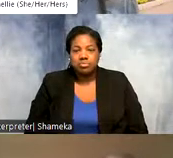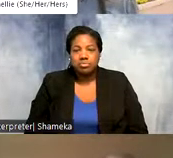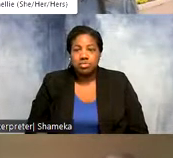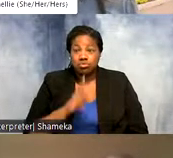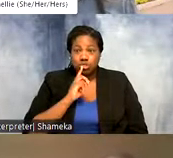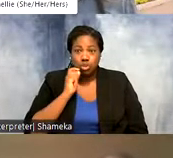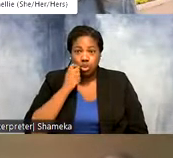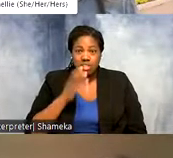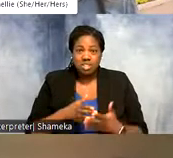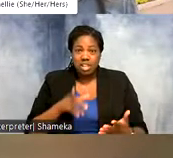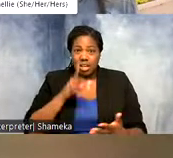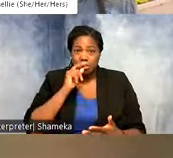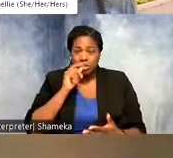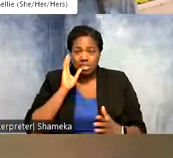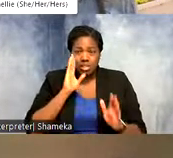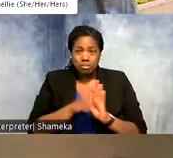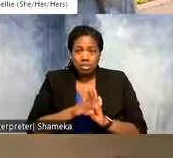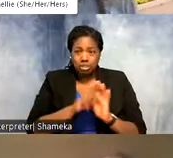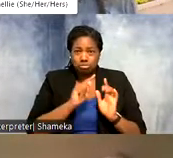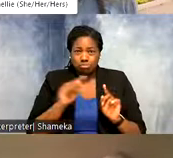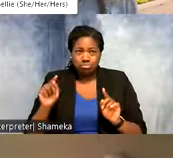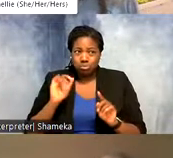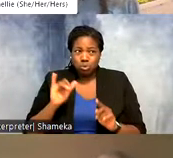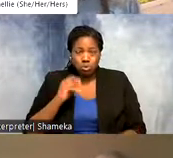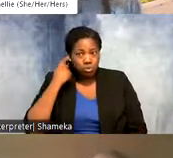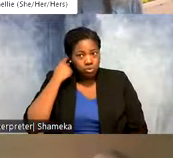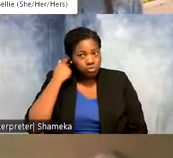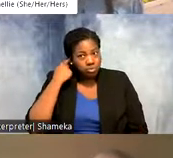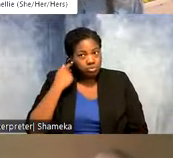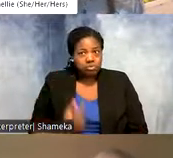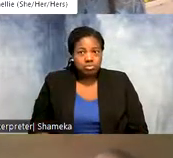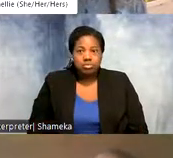of birds in this picture we are looking at too. What species are we looking at here, Allie?